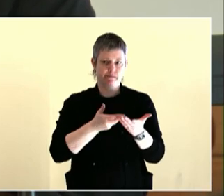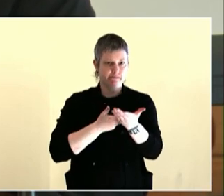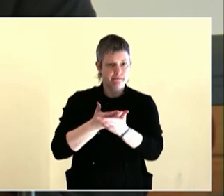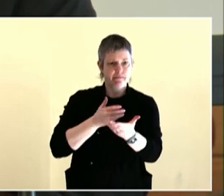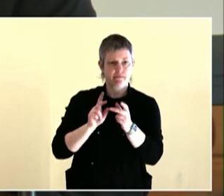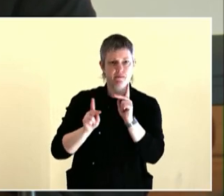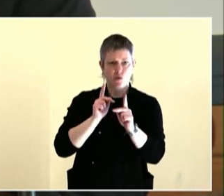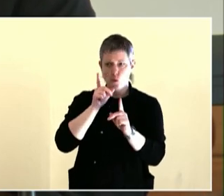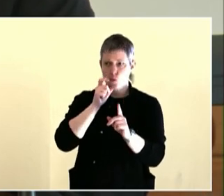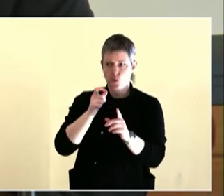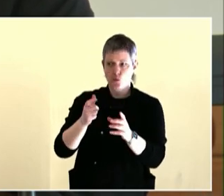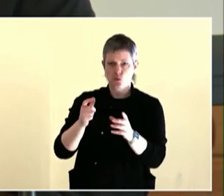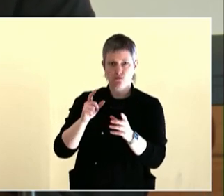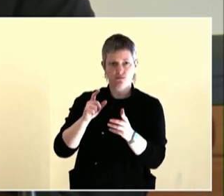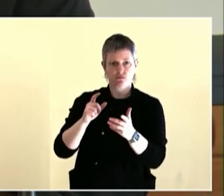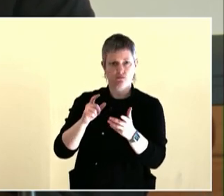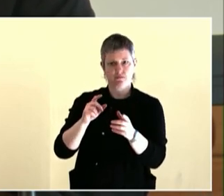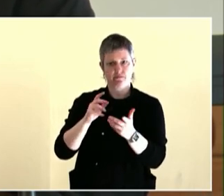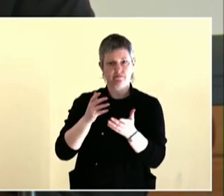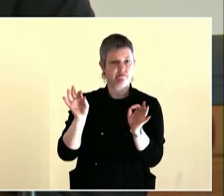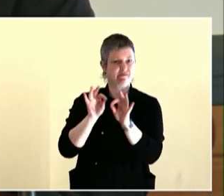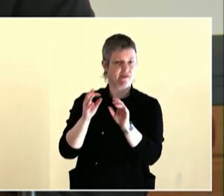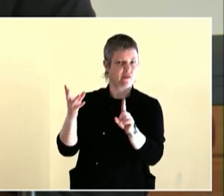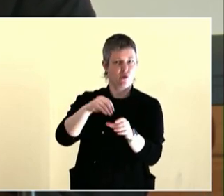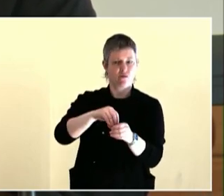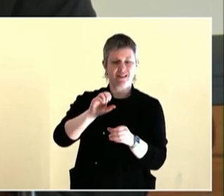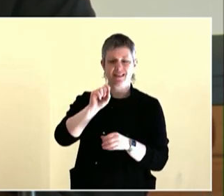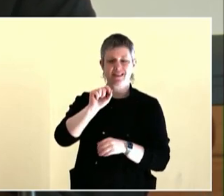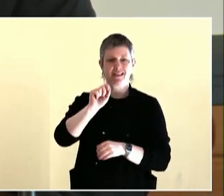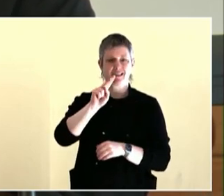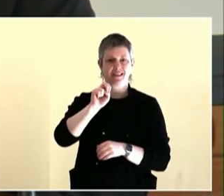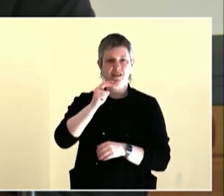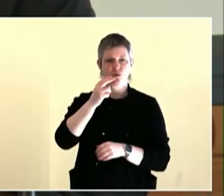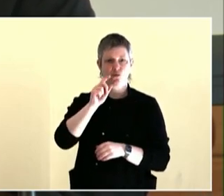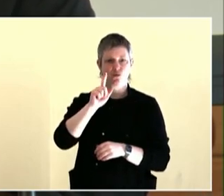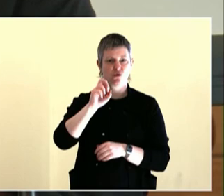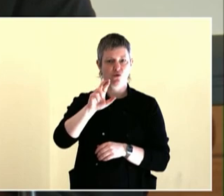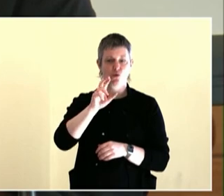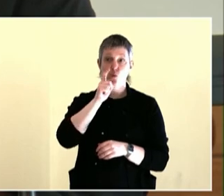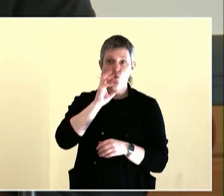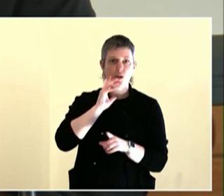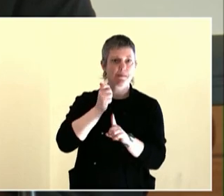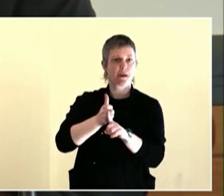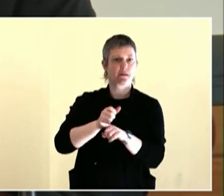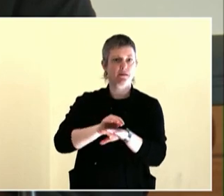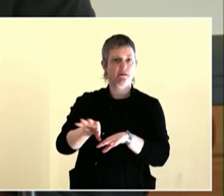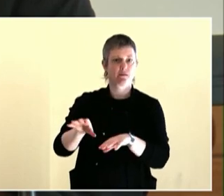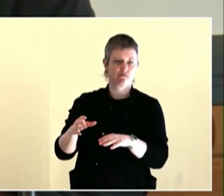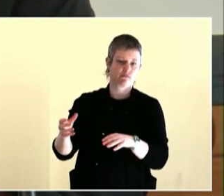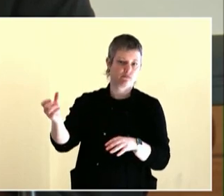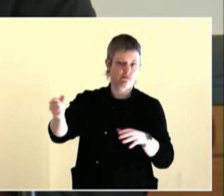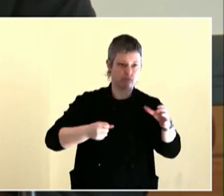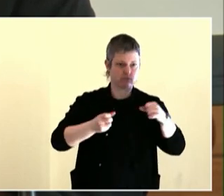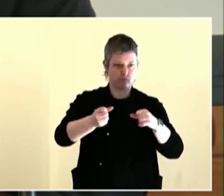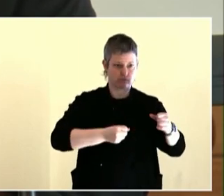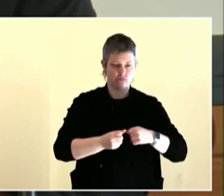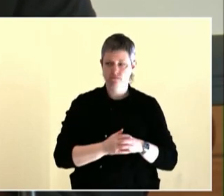We're very siloed in all the things that we do -- through the bureaus, even through the neighborhoods and the way that